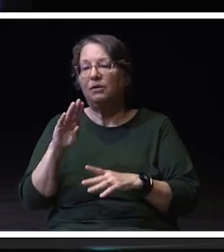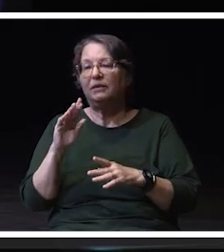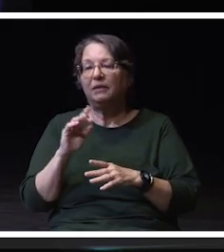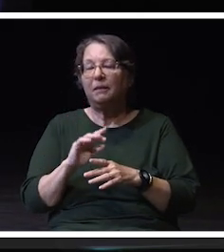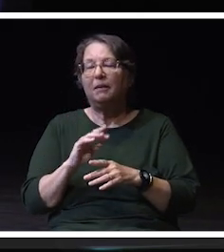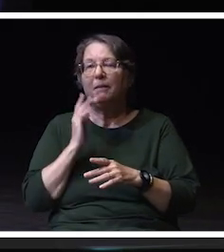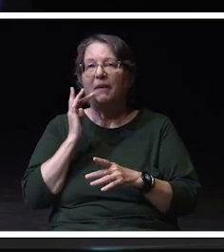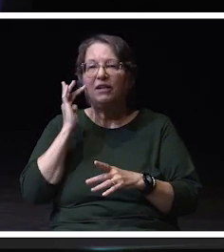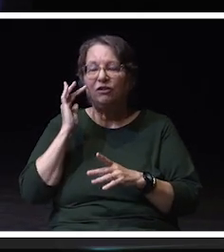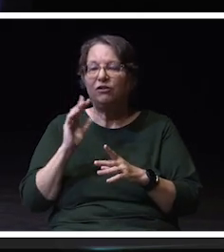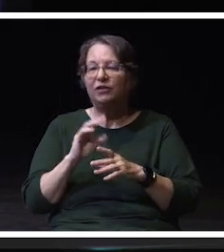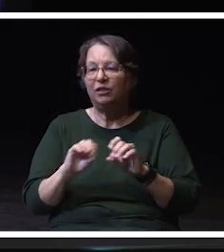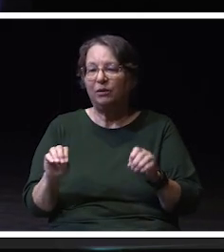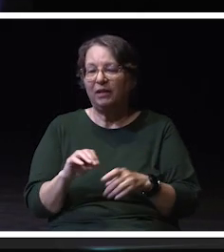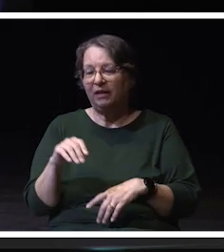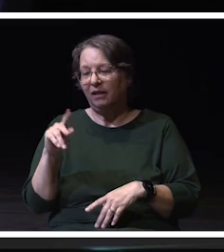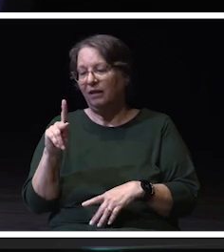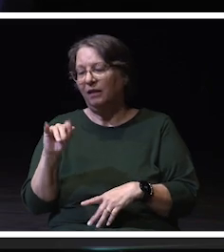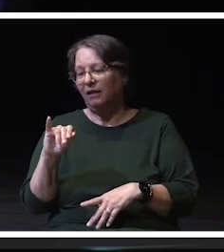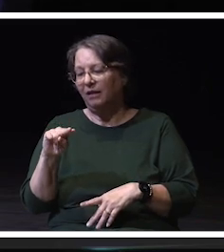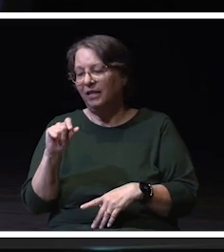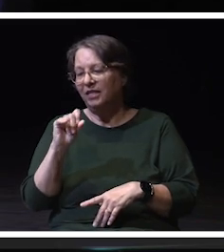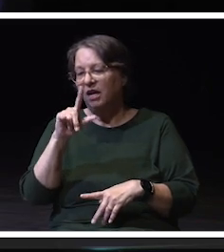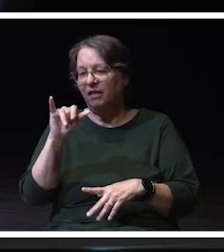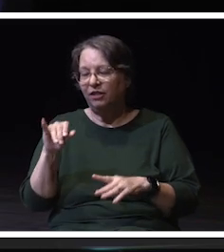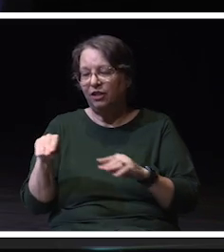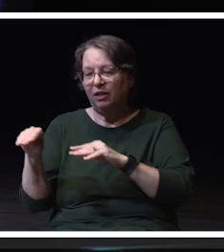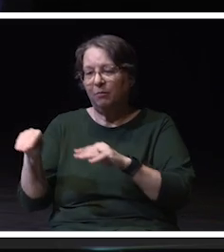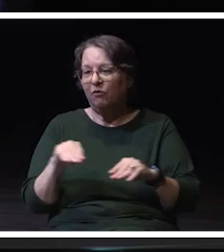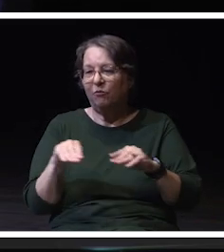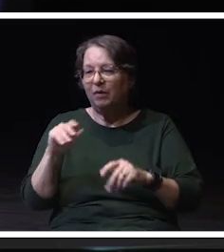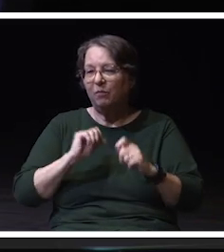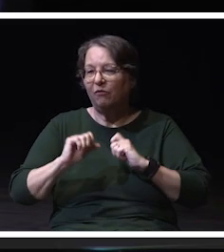Kinesiology, Undergraduate Human Performance online,